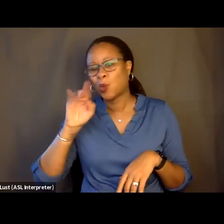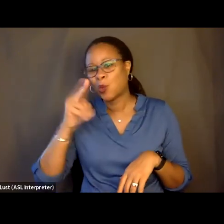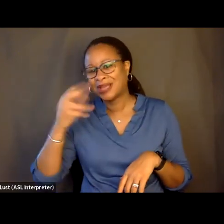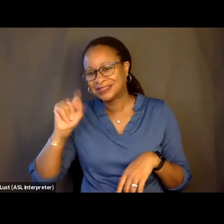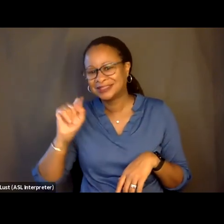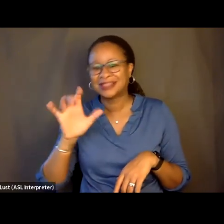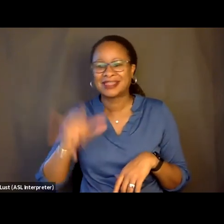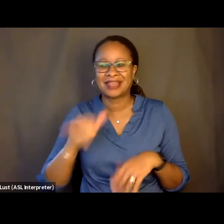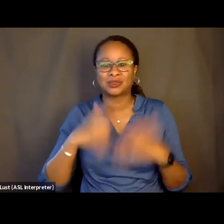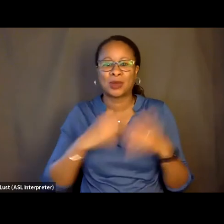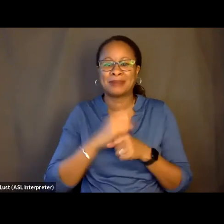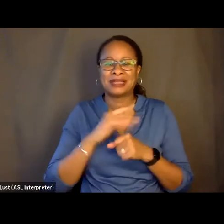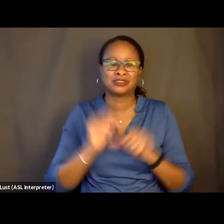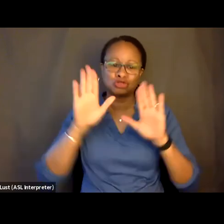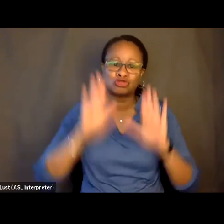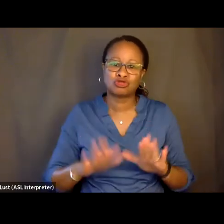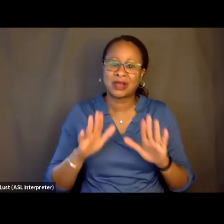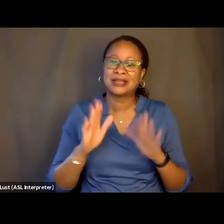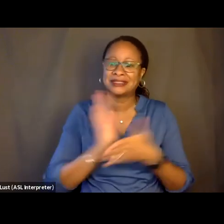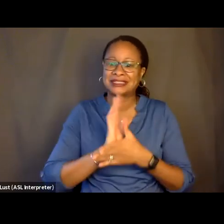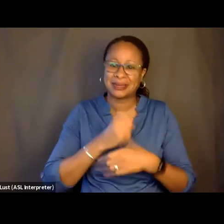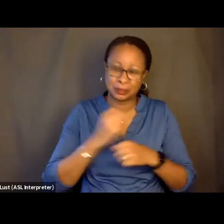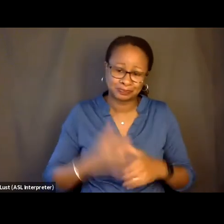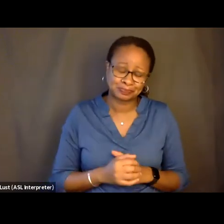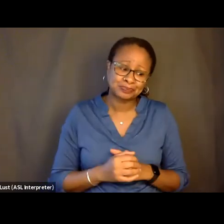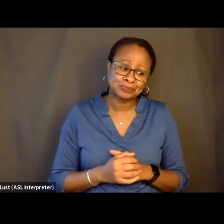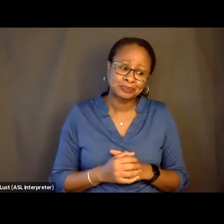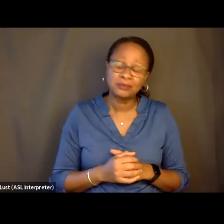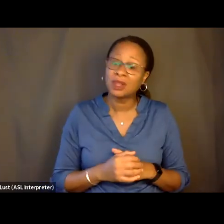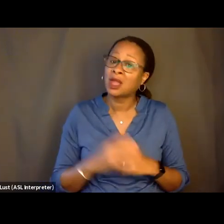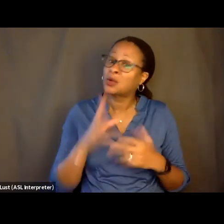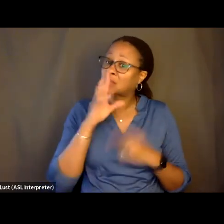So we're going to talk about some of the challenges that were involved in pulling this off,